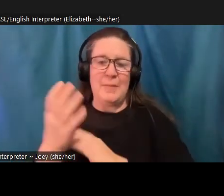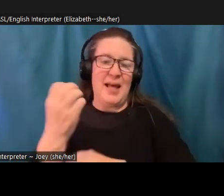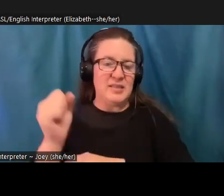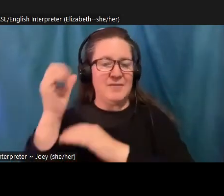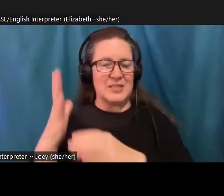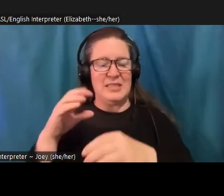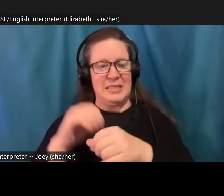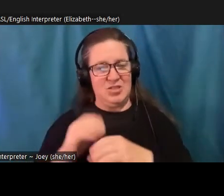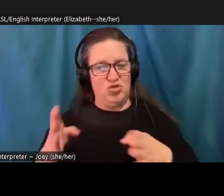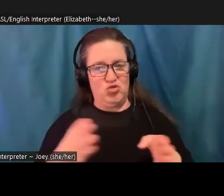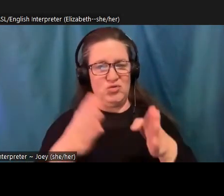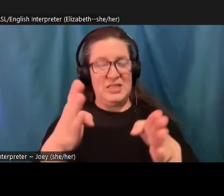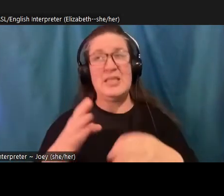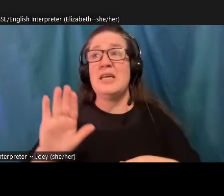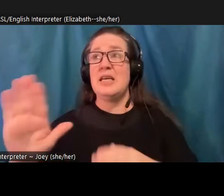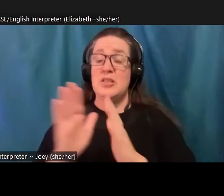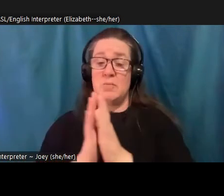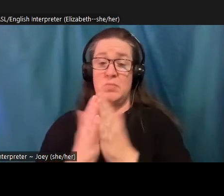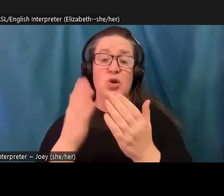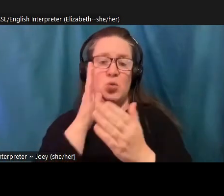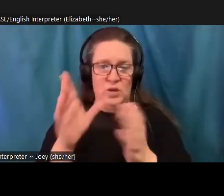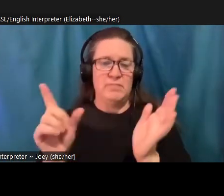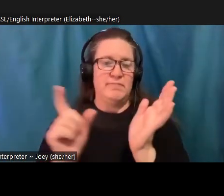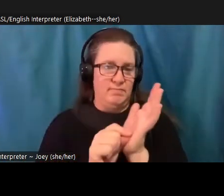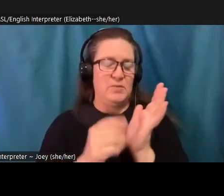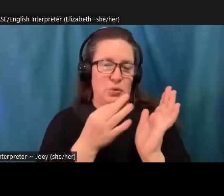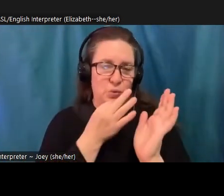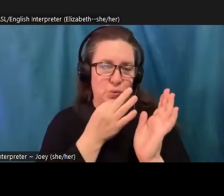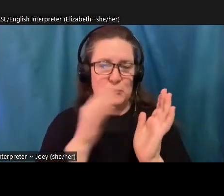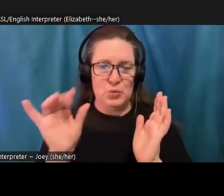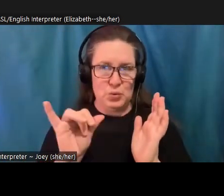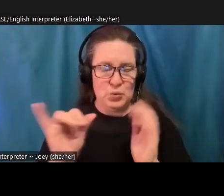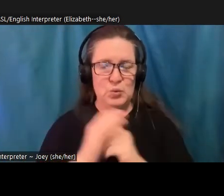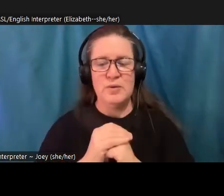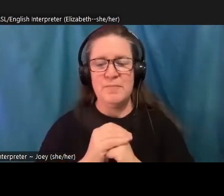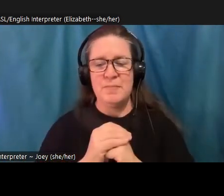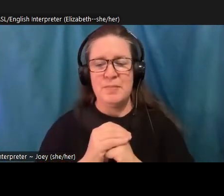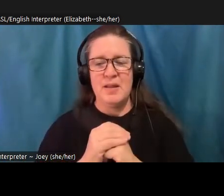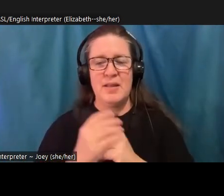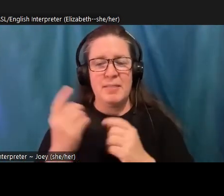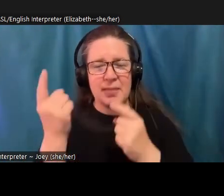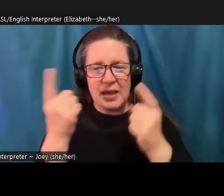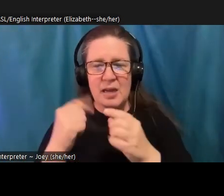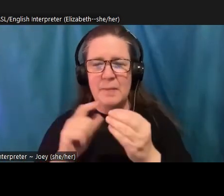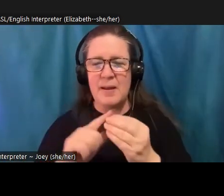coming out as well, I think really is thinking, thinking through this as the kind of responsibility that the older